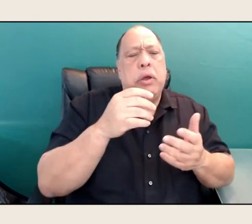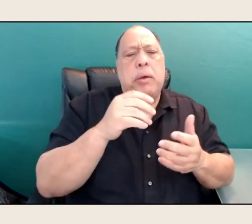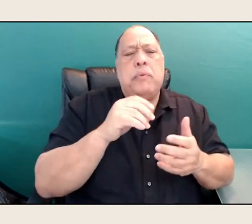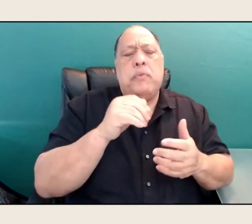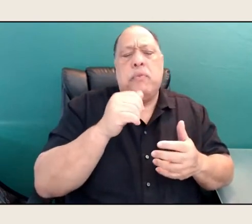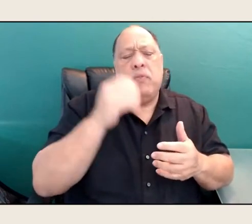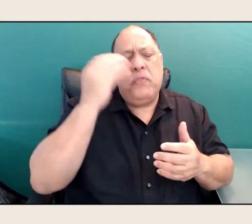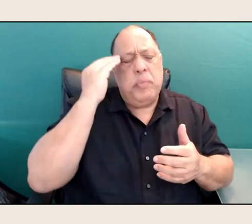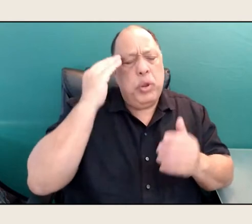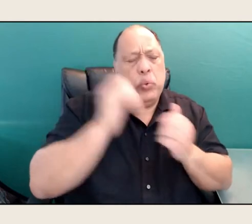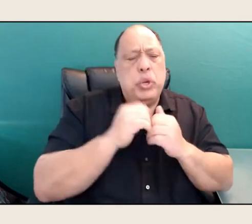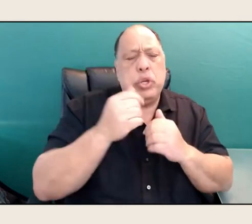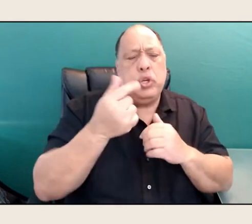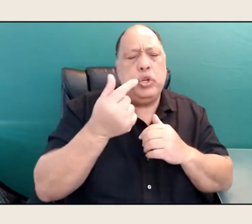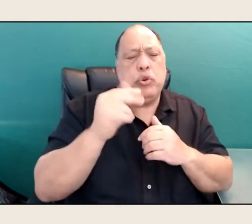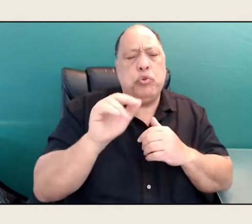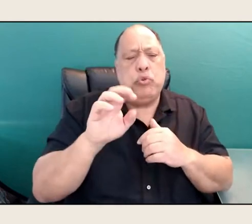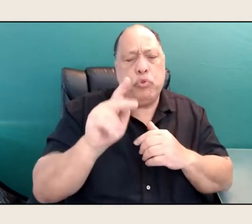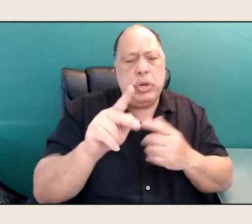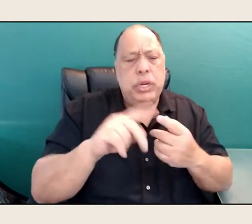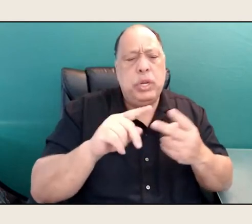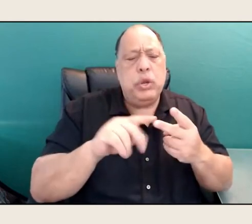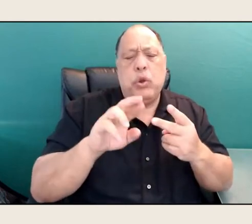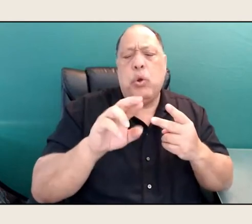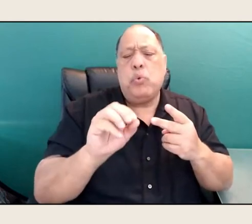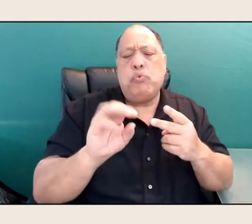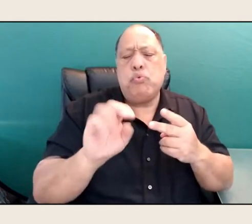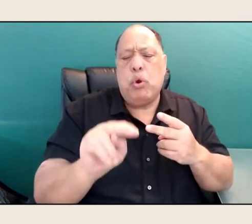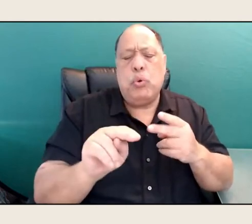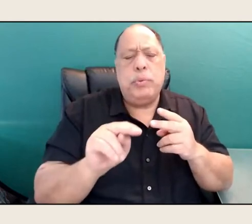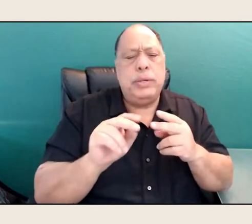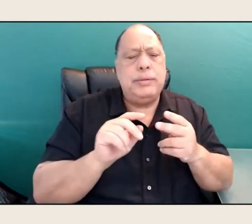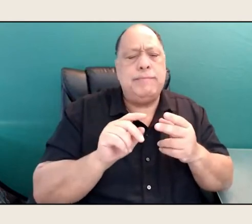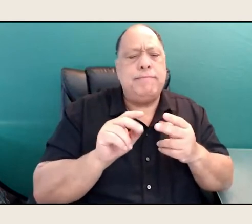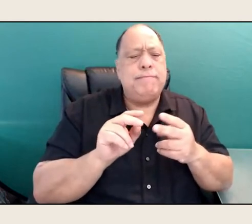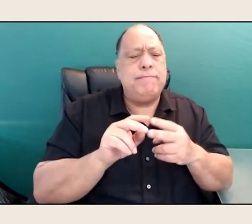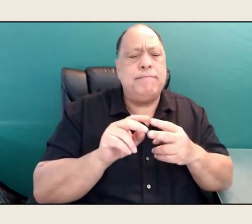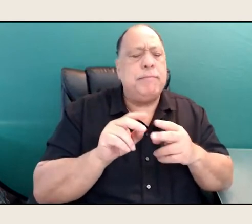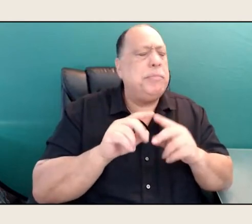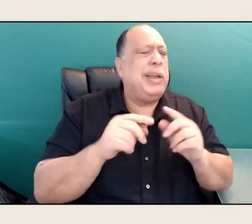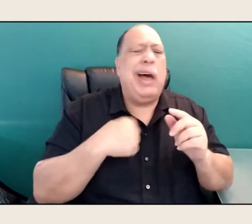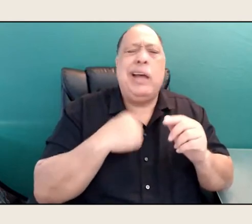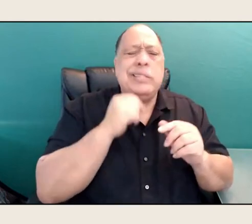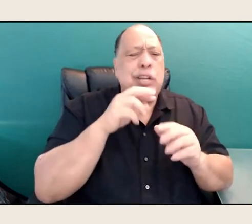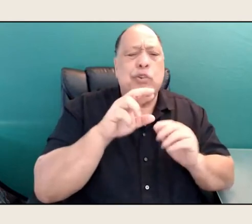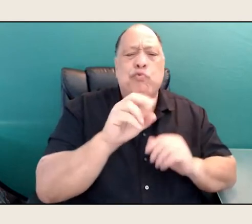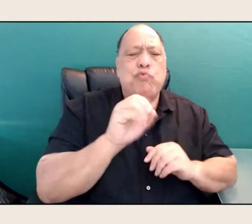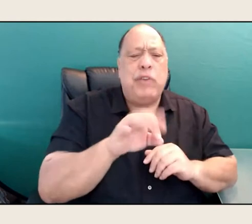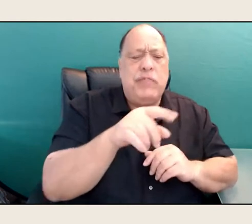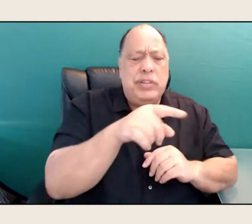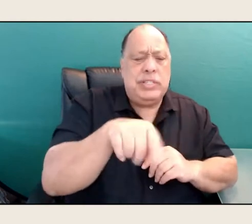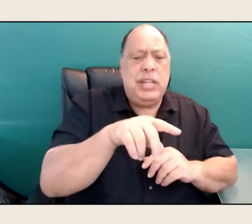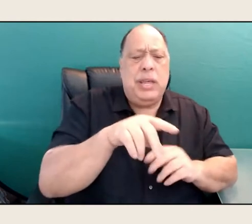with literature, but I didn't necessarily reference those in my work. Yeah.